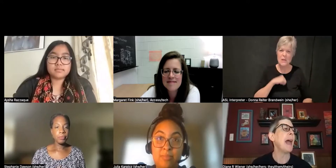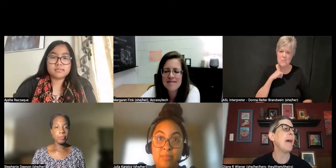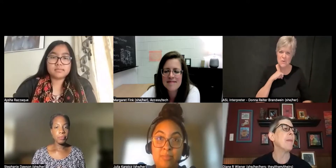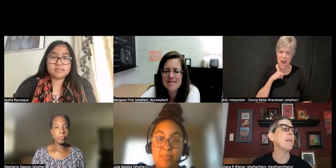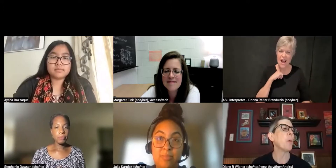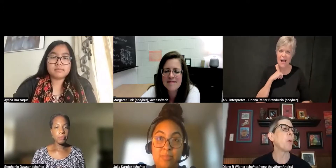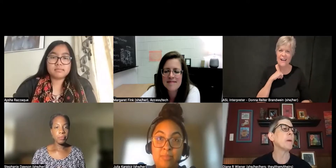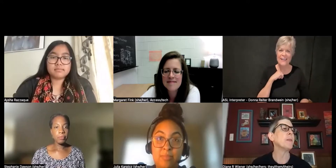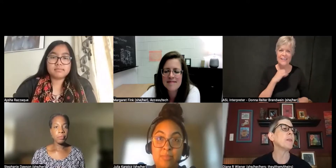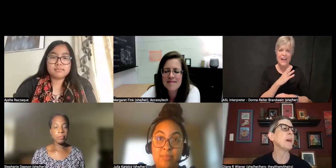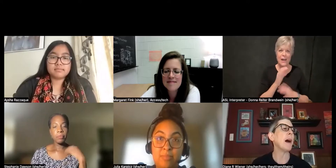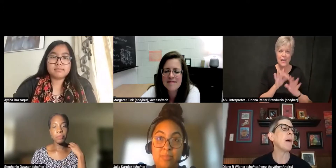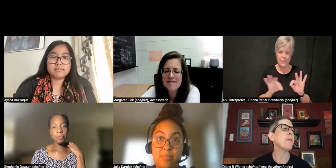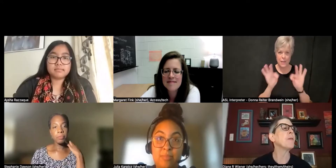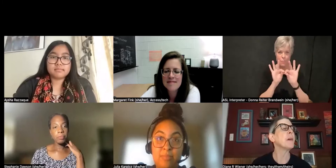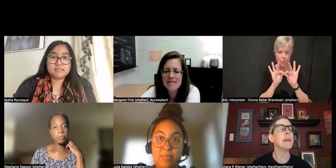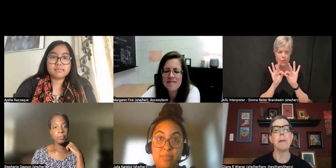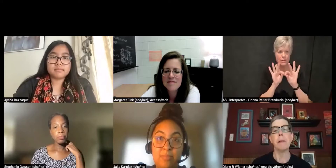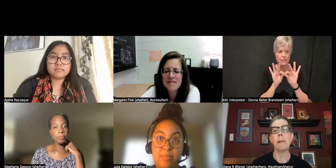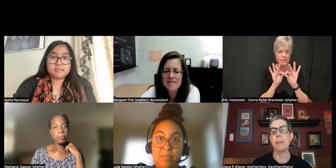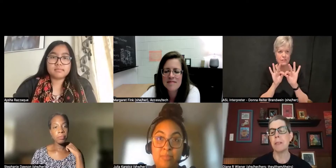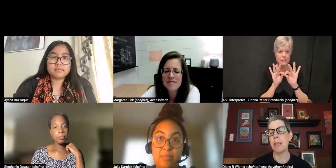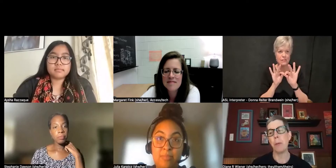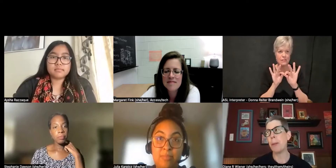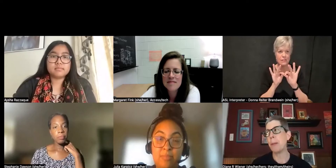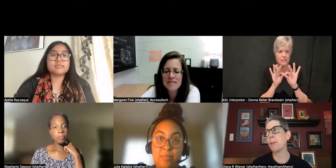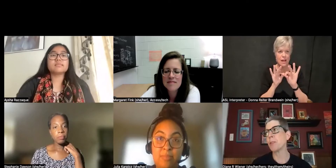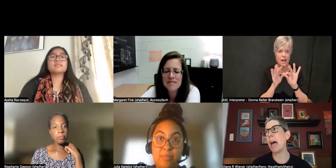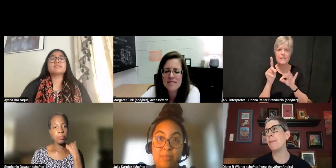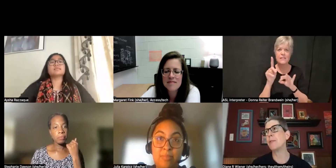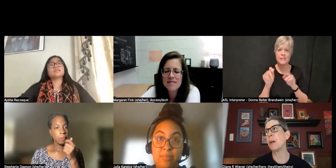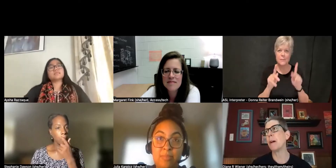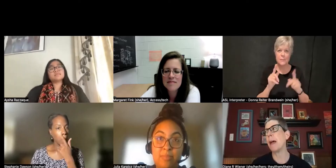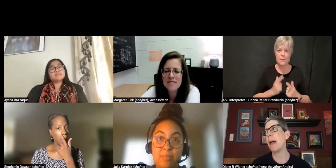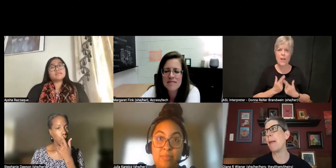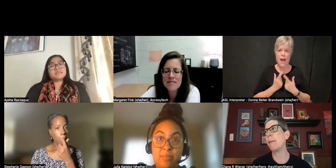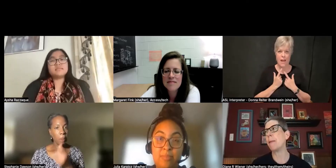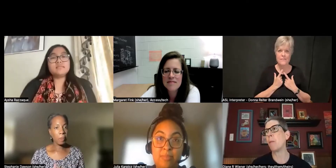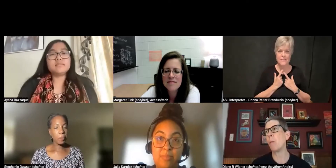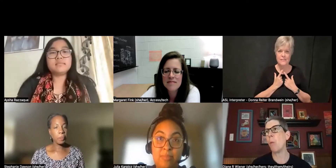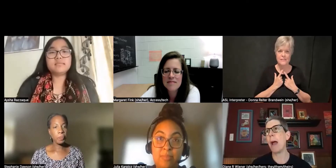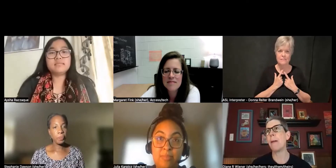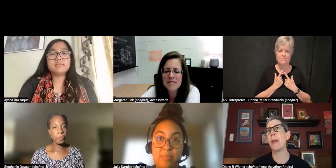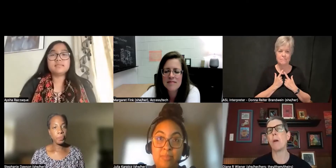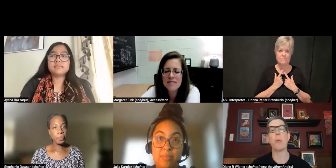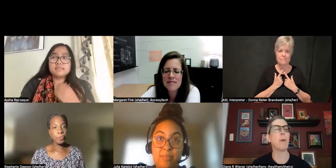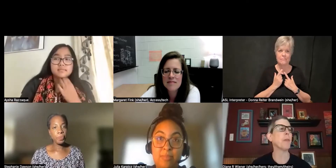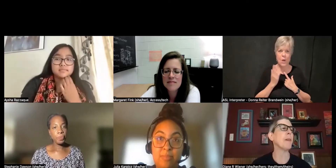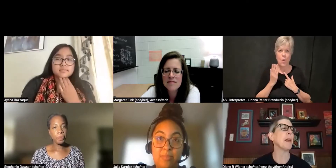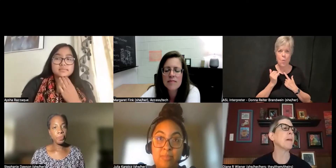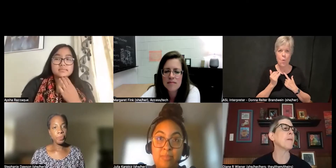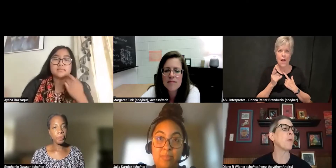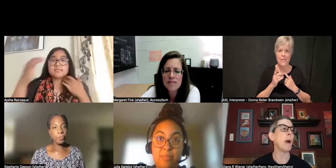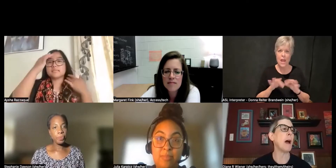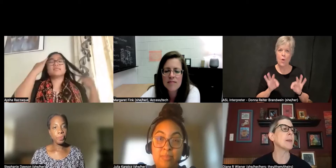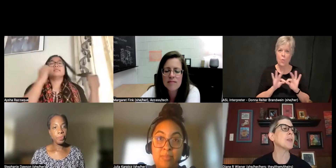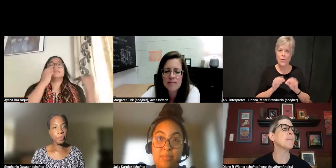and the importance of disabled people's lives and why they are worth living for us.